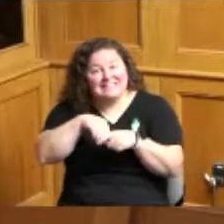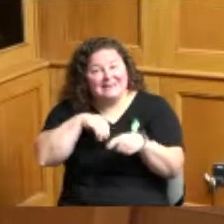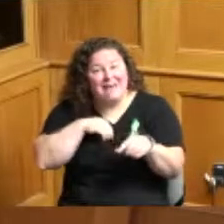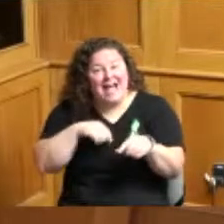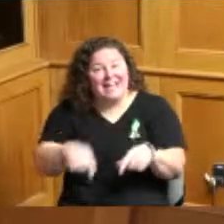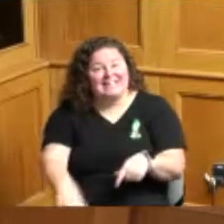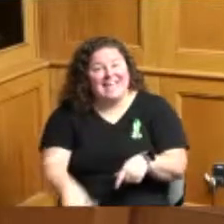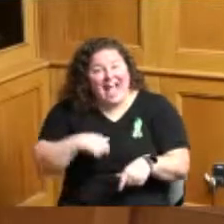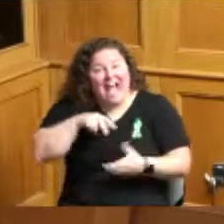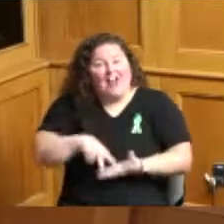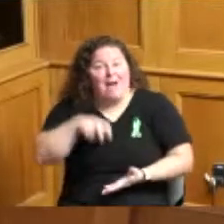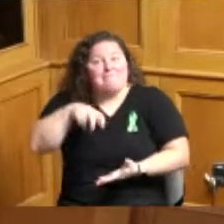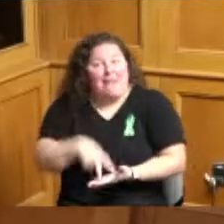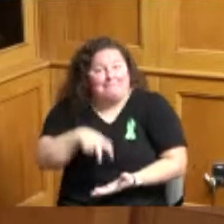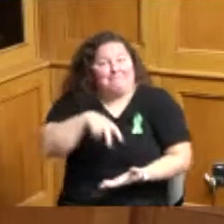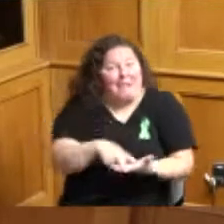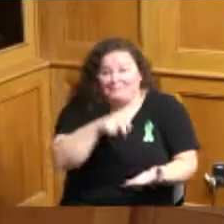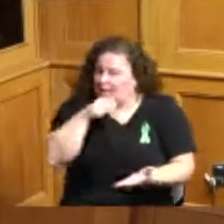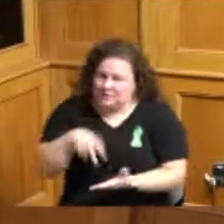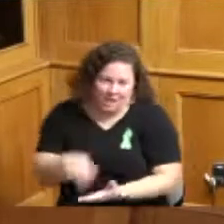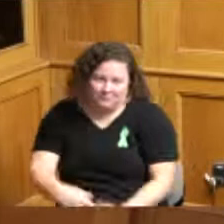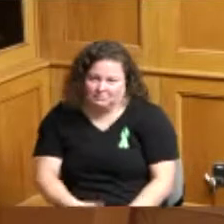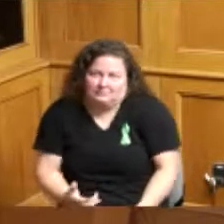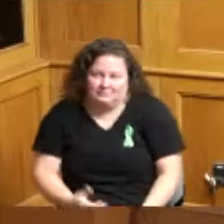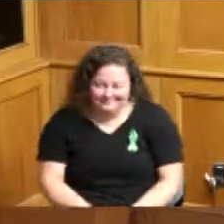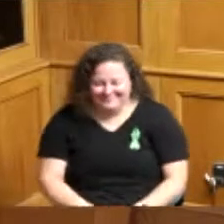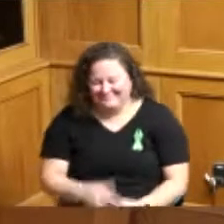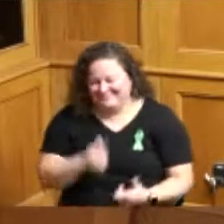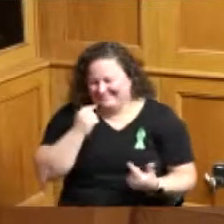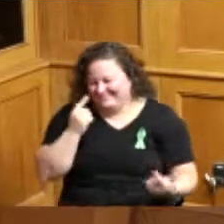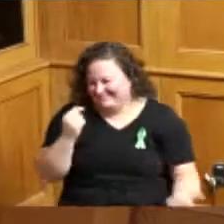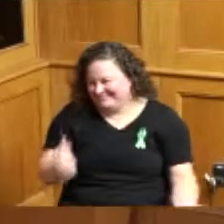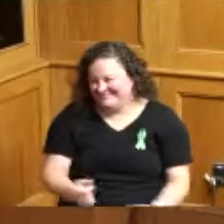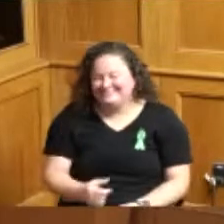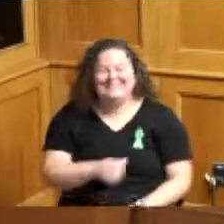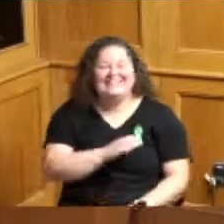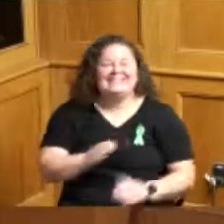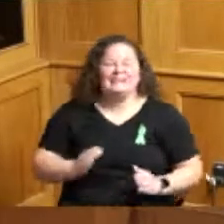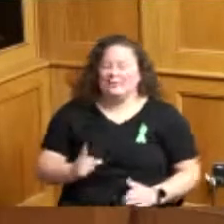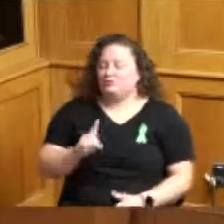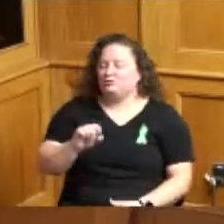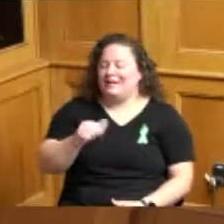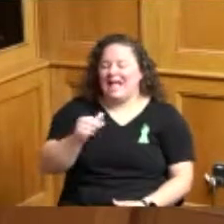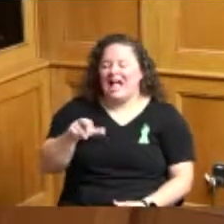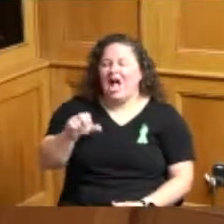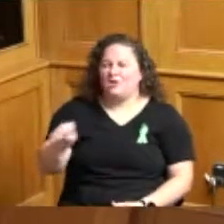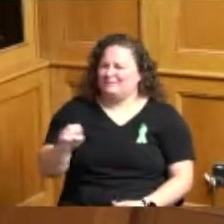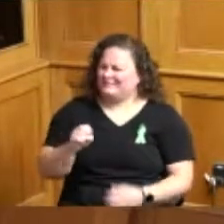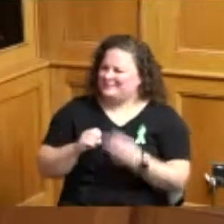okay thank you Commissioner Driehaus thank you yeah I've got a couple of things I too want to